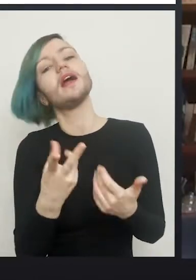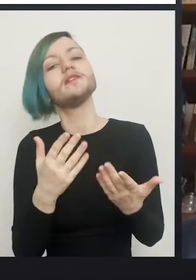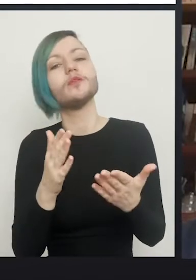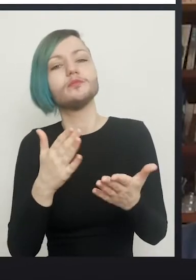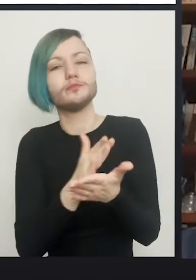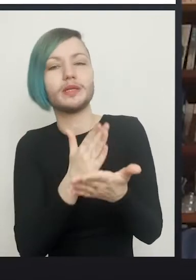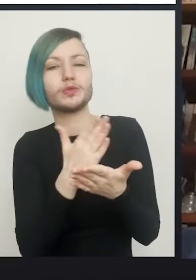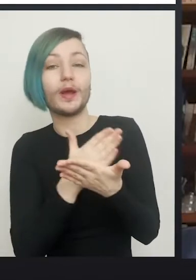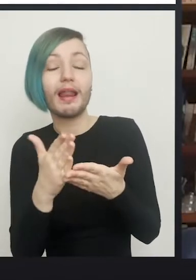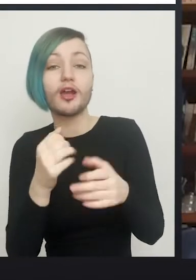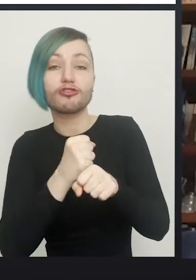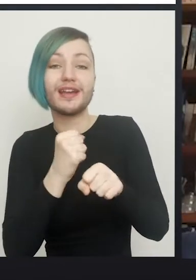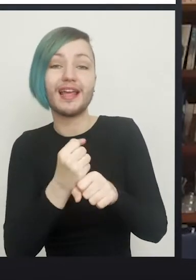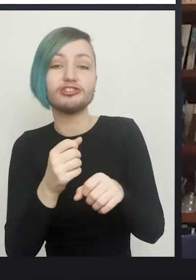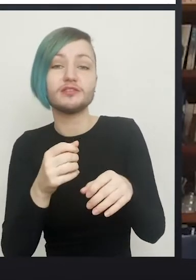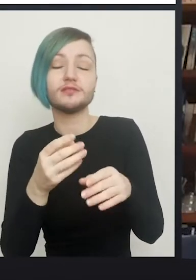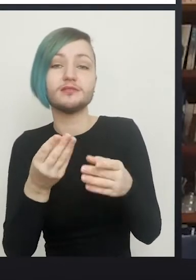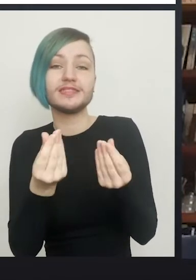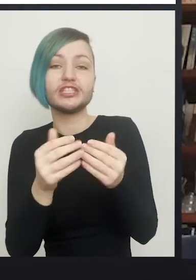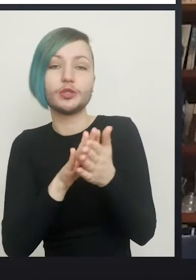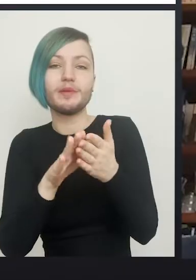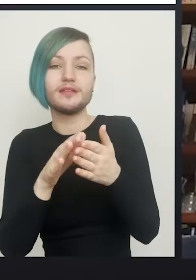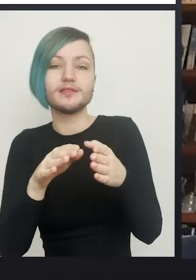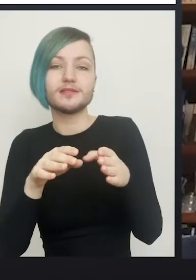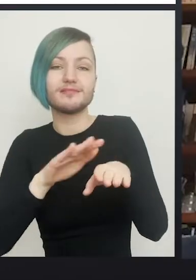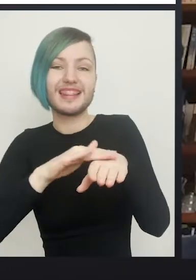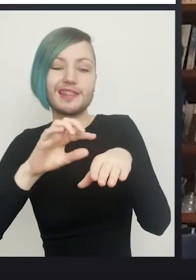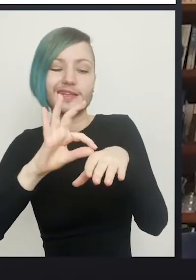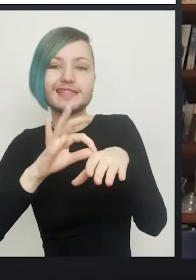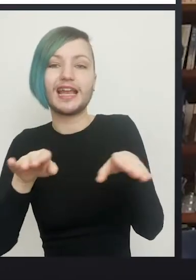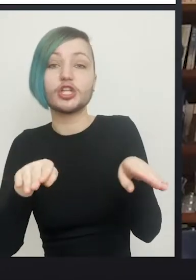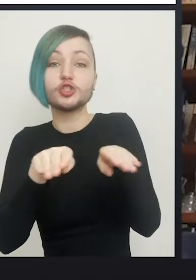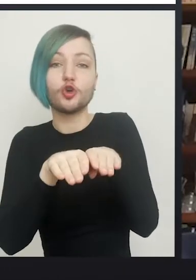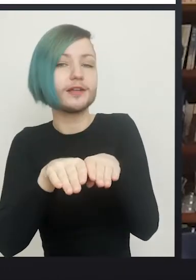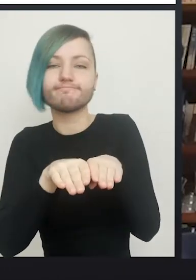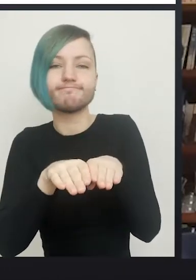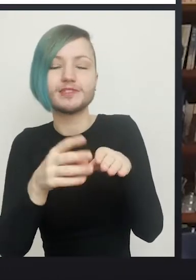is basically where the skin hasn't joined, so it's the stuff under, it's the flesh under the skin that slightly pokes through, is it?